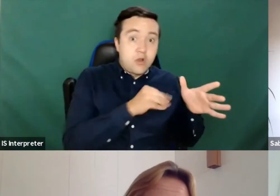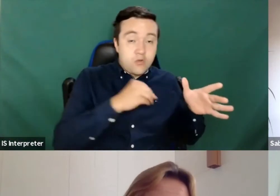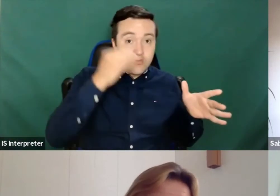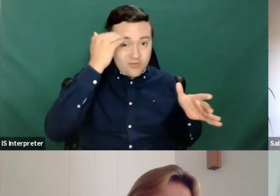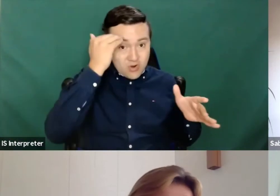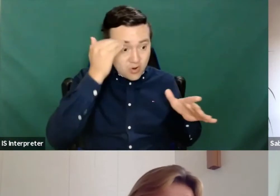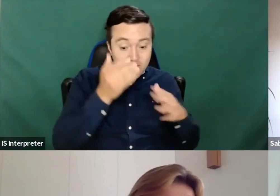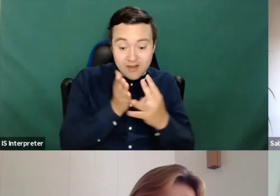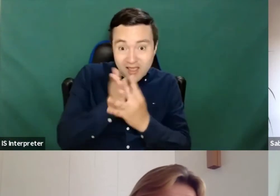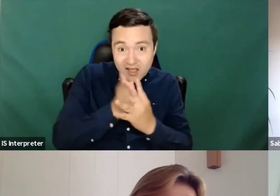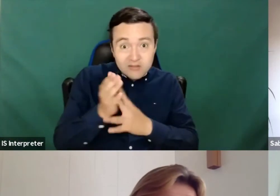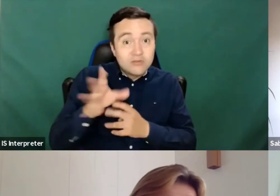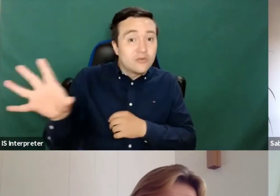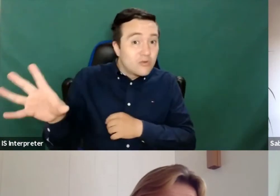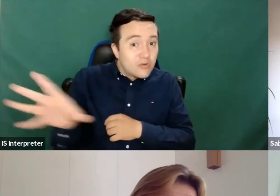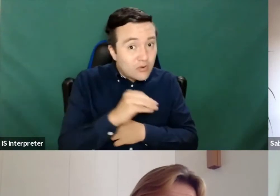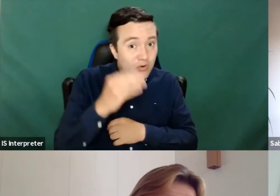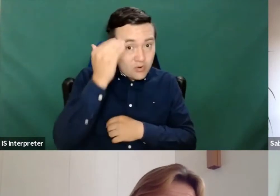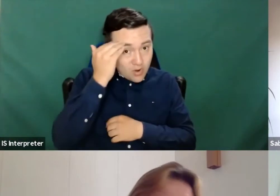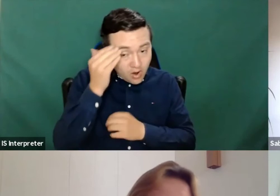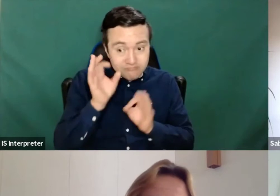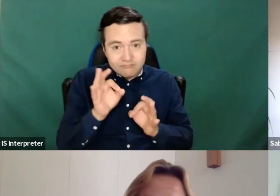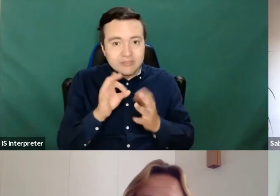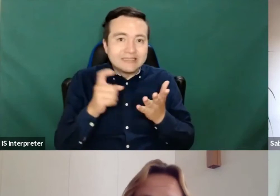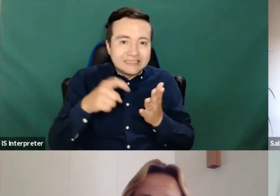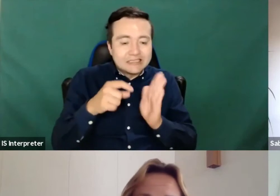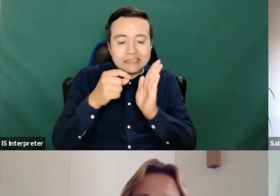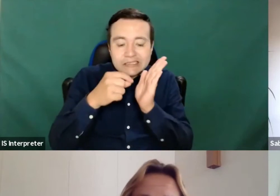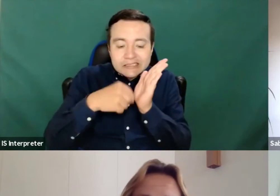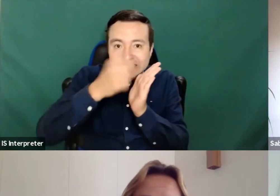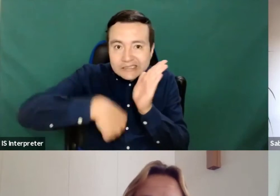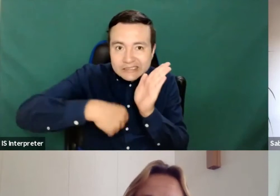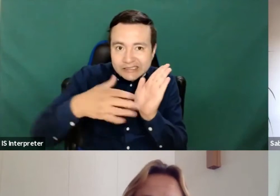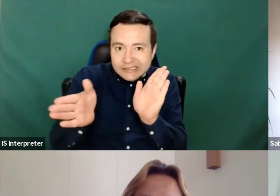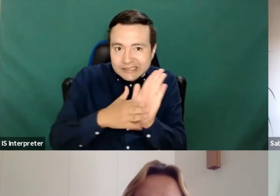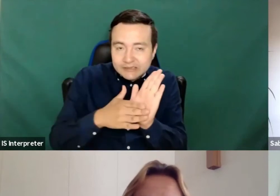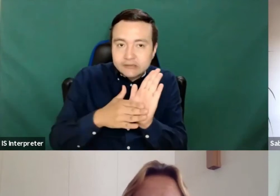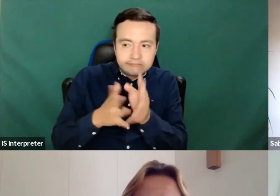a contractual clause, least need to read up on it and clued themselves